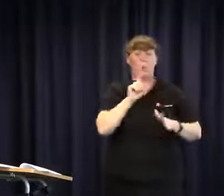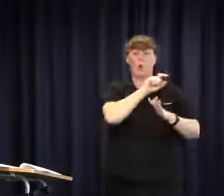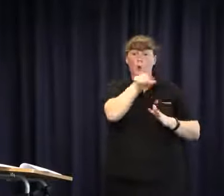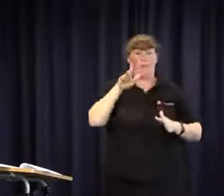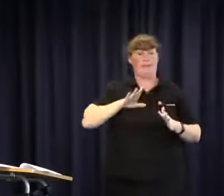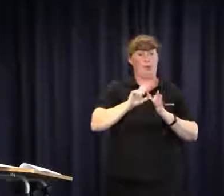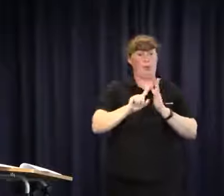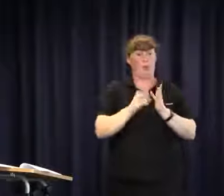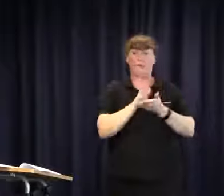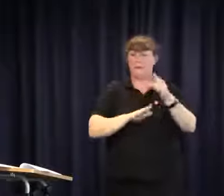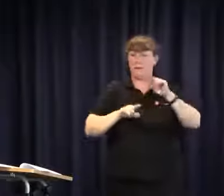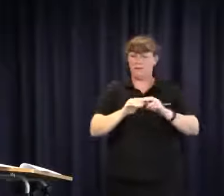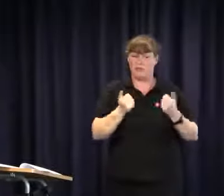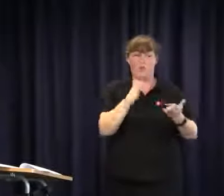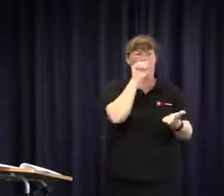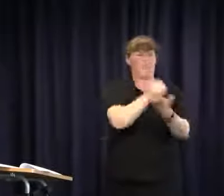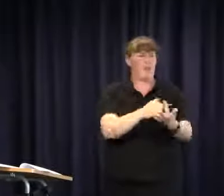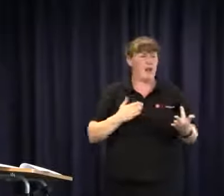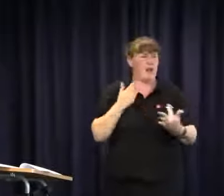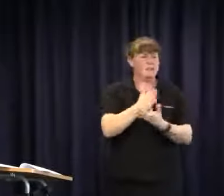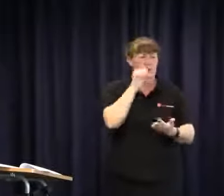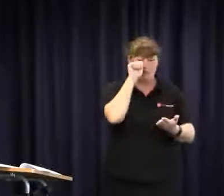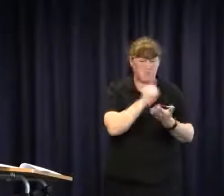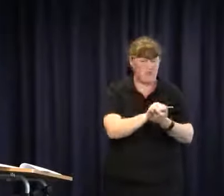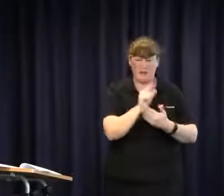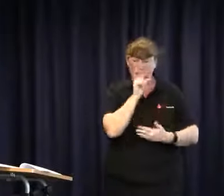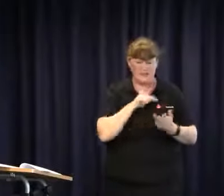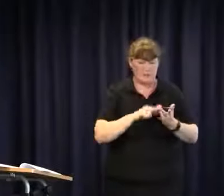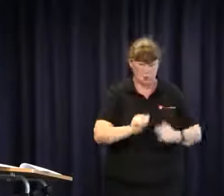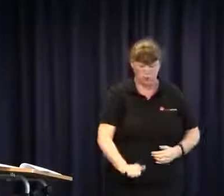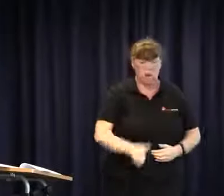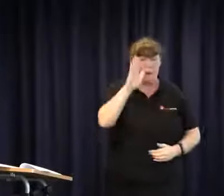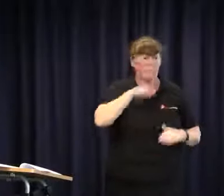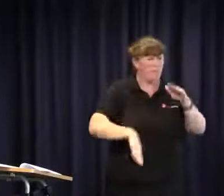your child and what you need to do as parents to give them the most appropriate access,